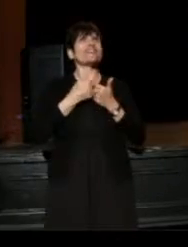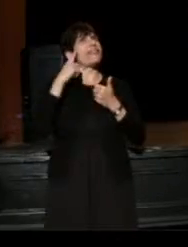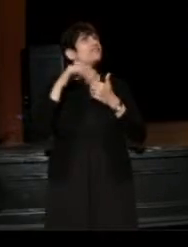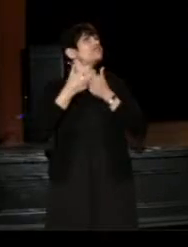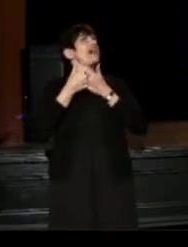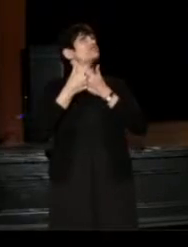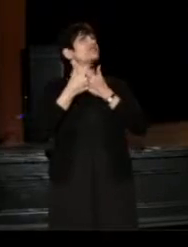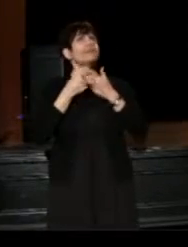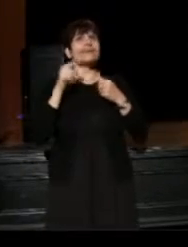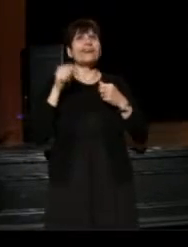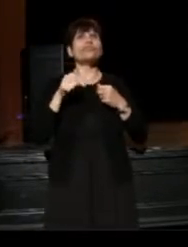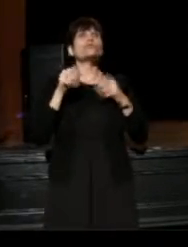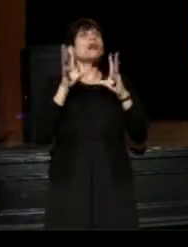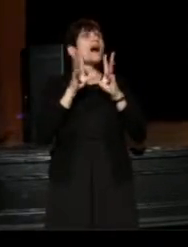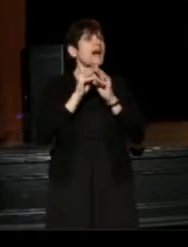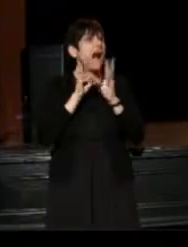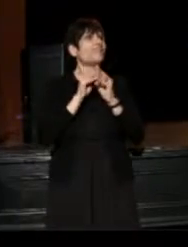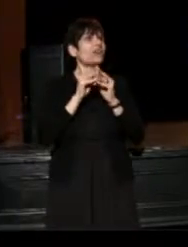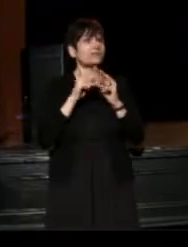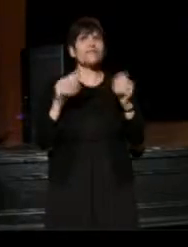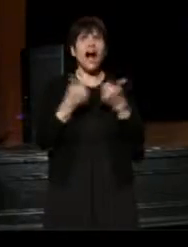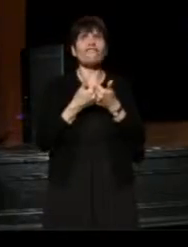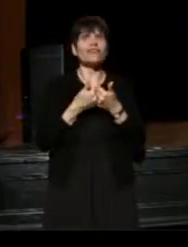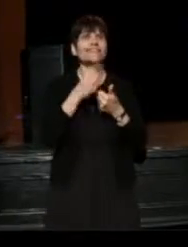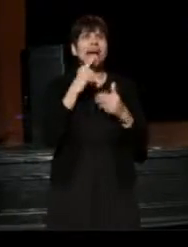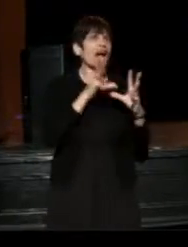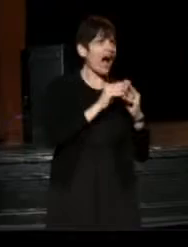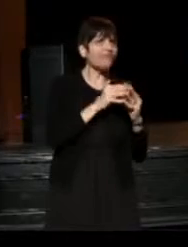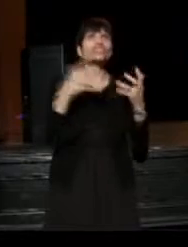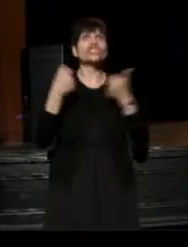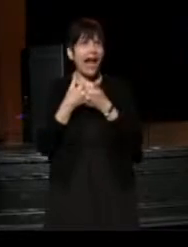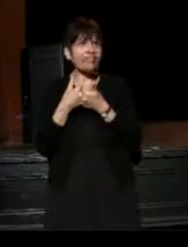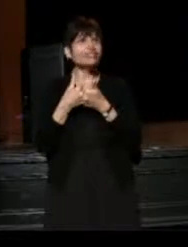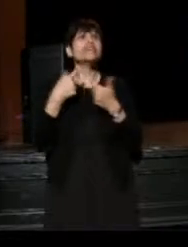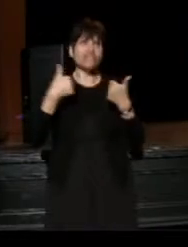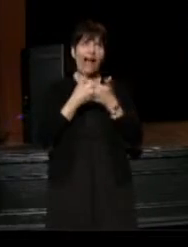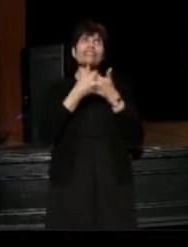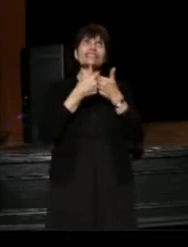through this conference, this conference has been a challenge, challenging me,